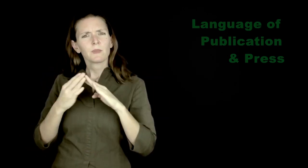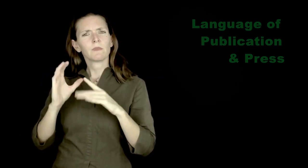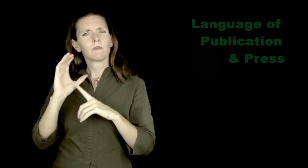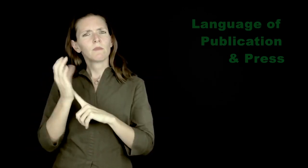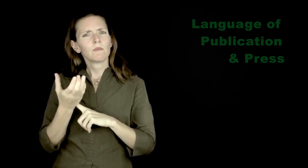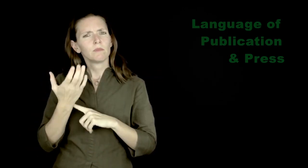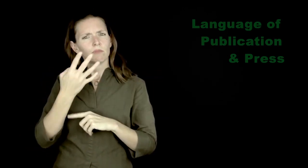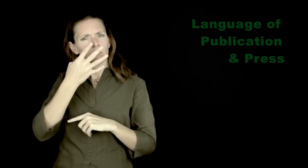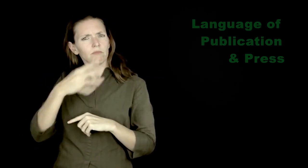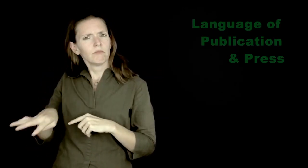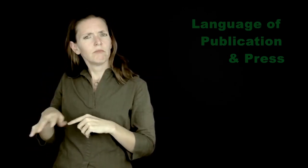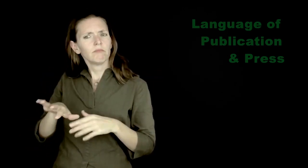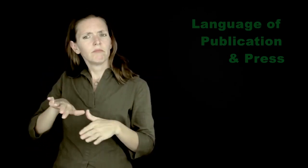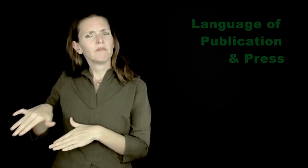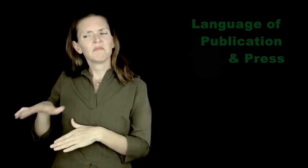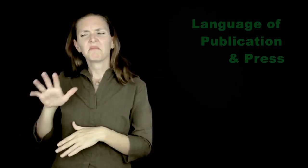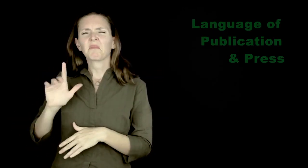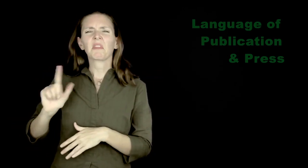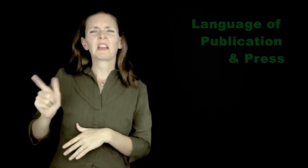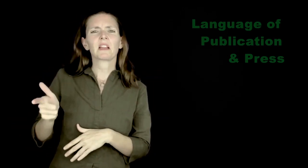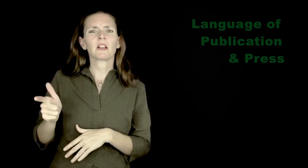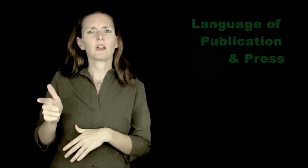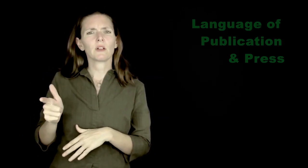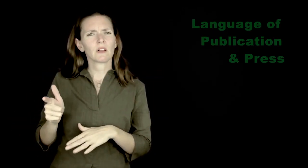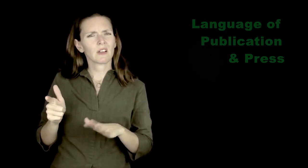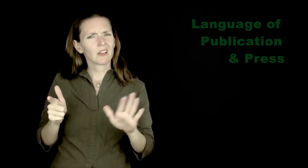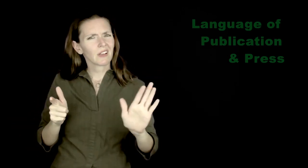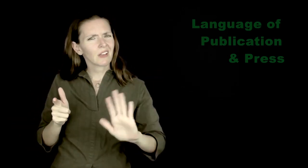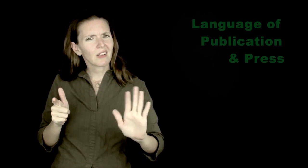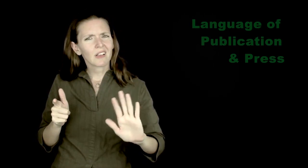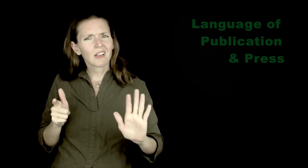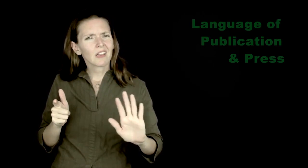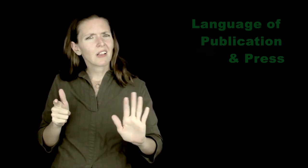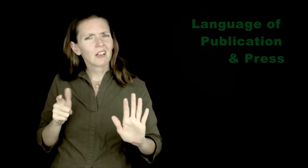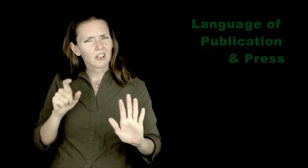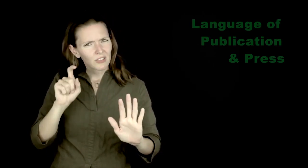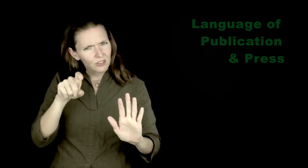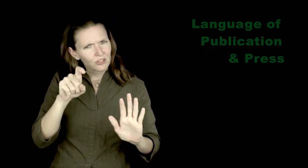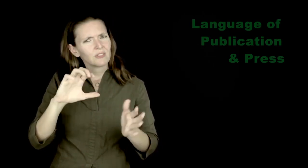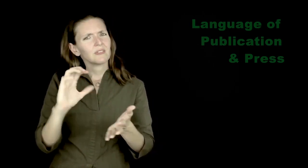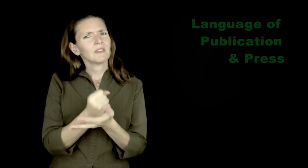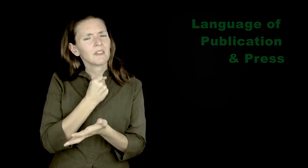Our community and cultural members are inadvertently neglected and set aside in this process.